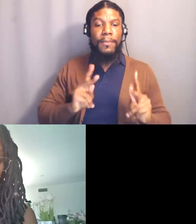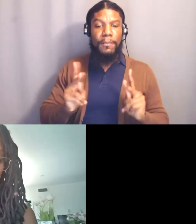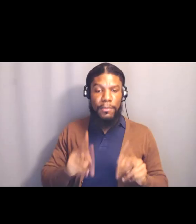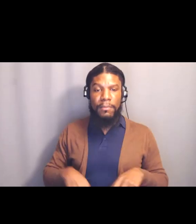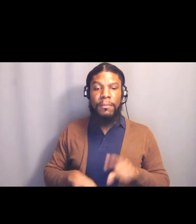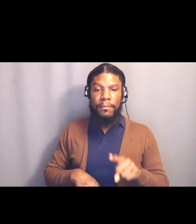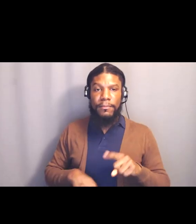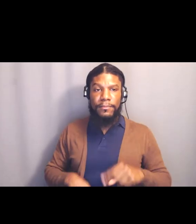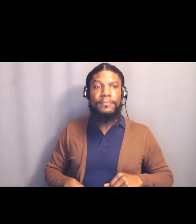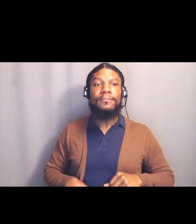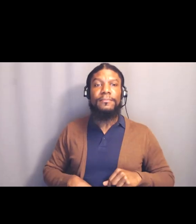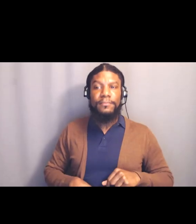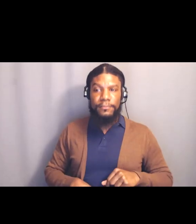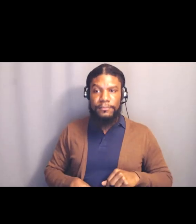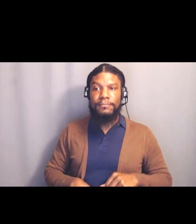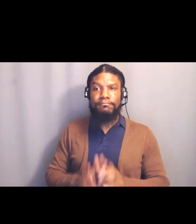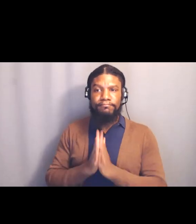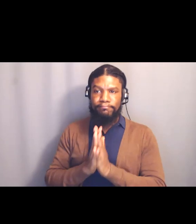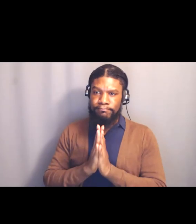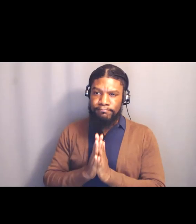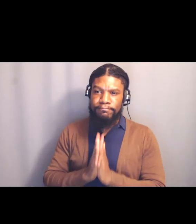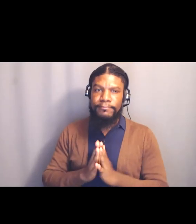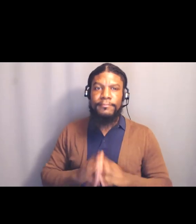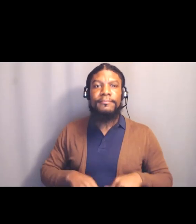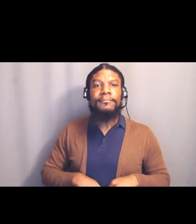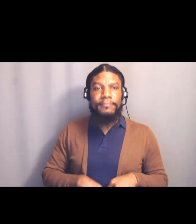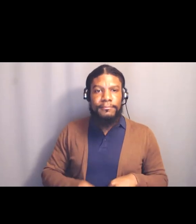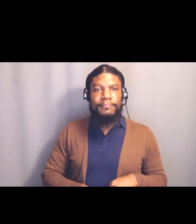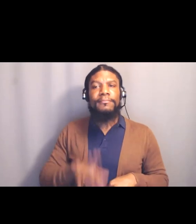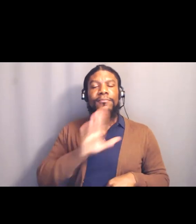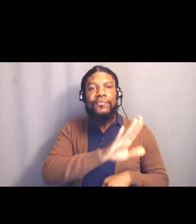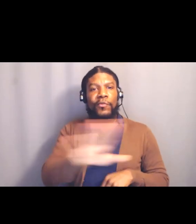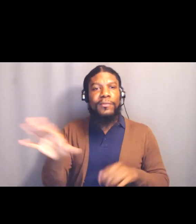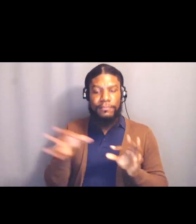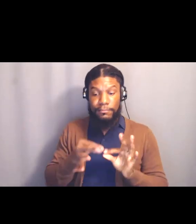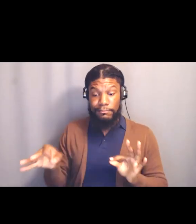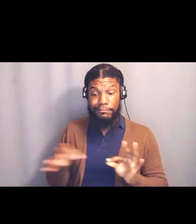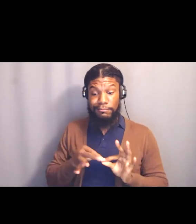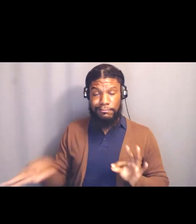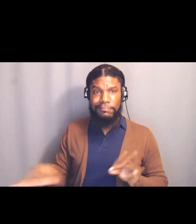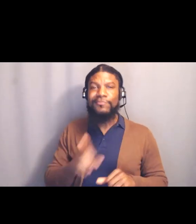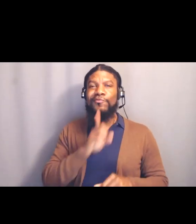All right, these vision statements I think that you're absolutely right, there's so much overlap in the vision statements,